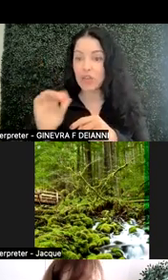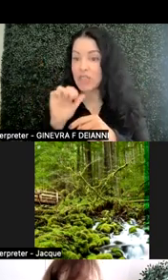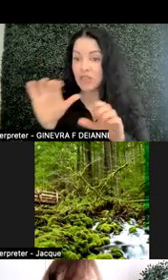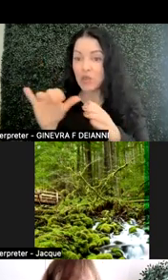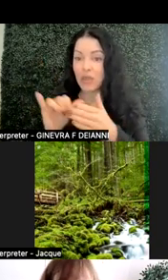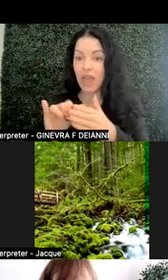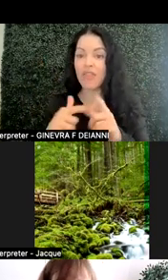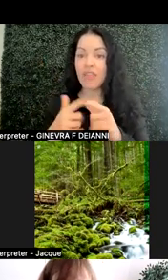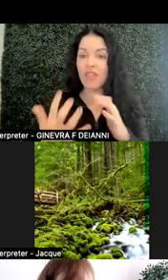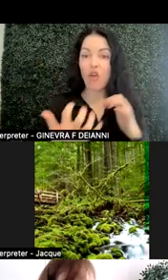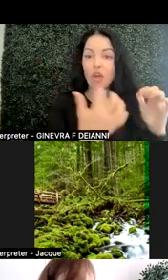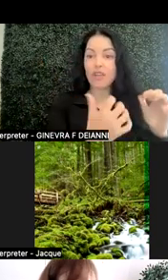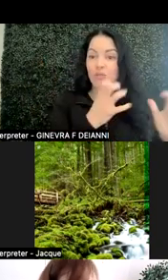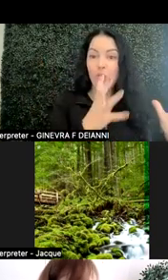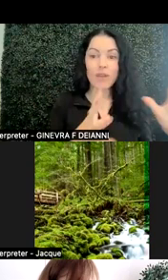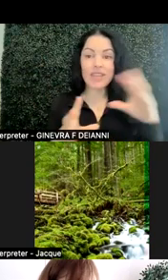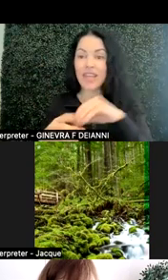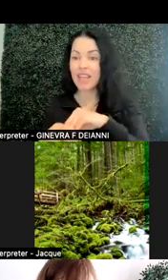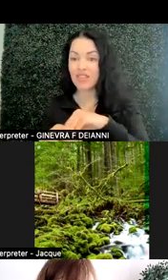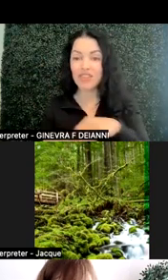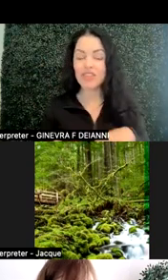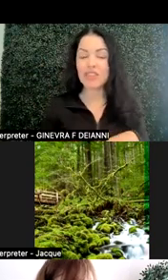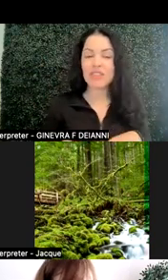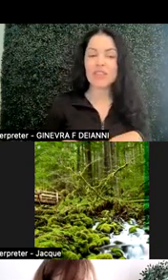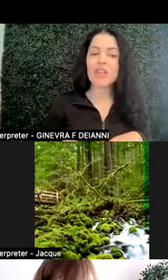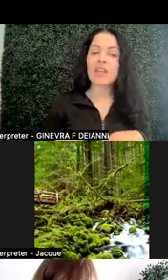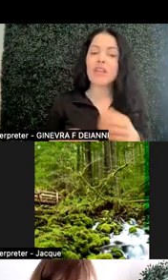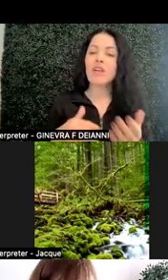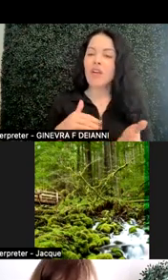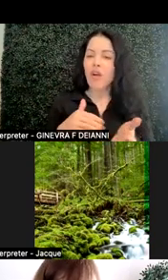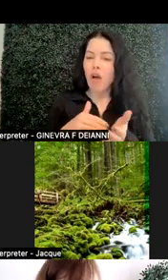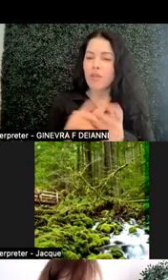And often we'll go into a training session with adults and we know we need to do that.